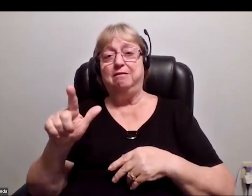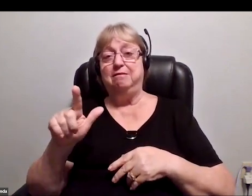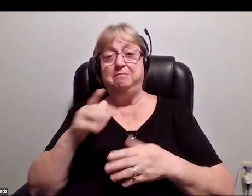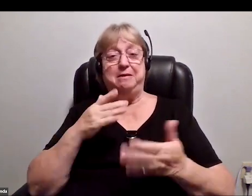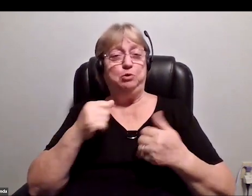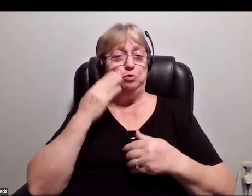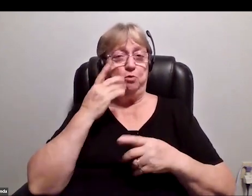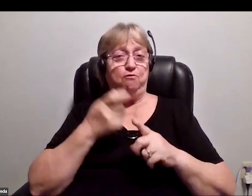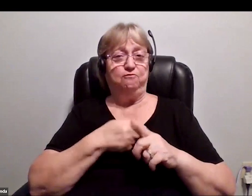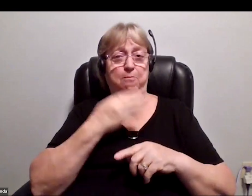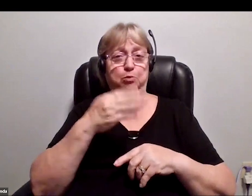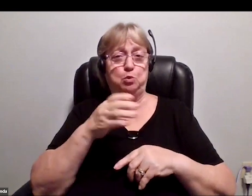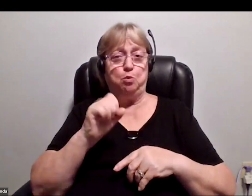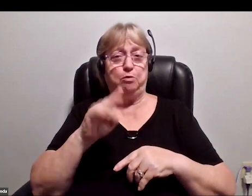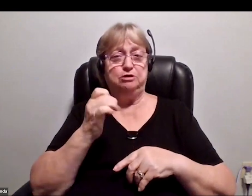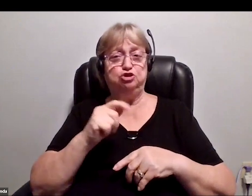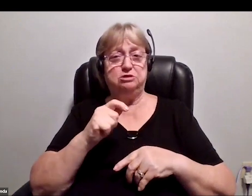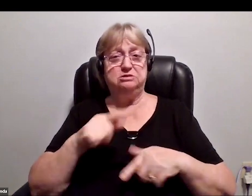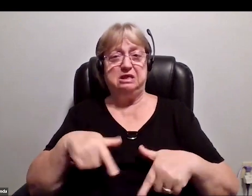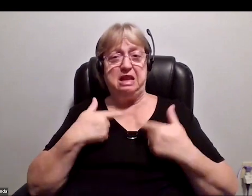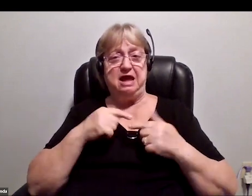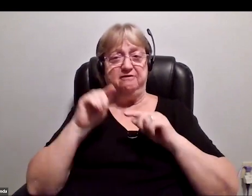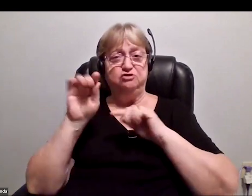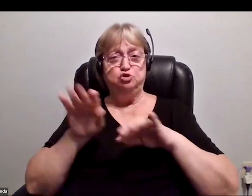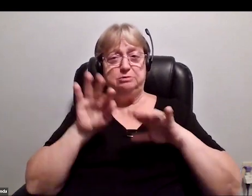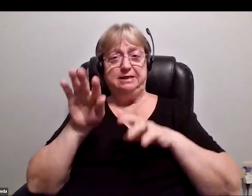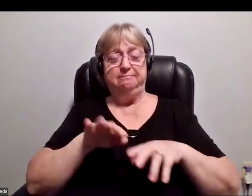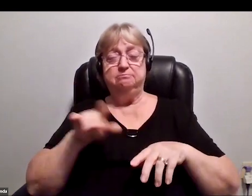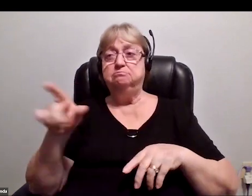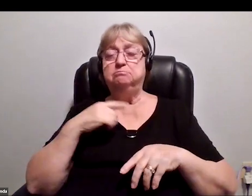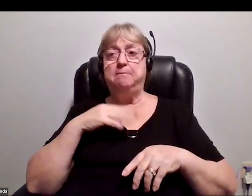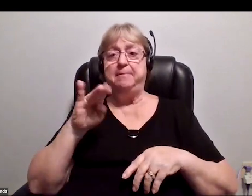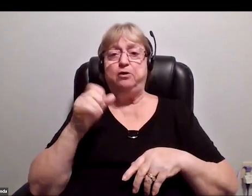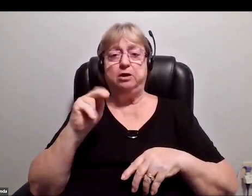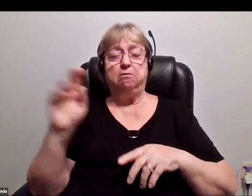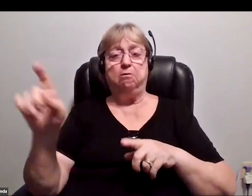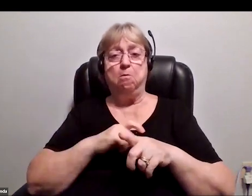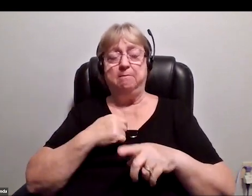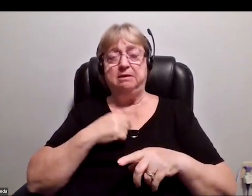at Blue Origin. Ariane called me and said that her founder,